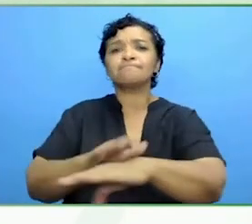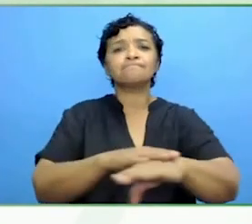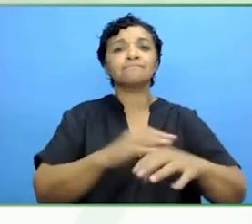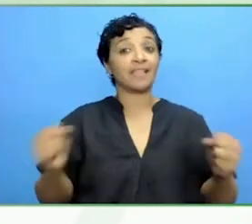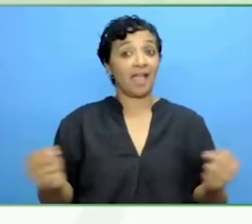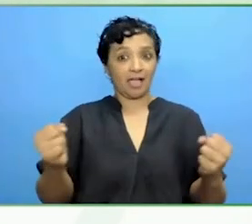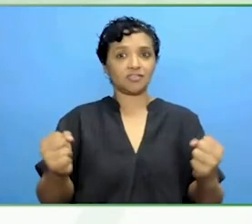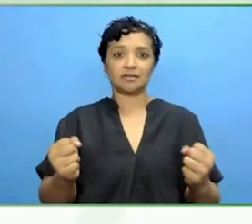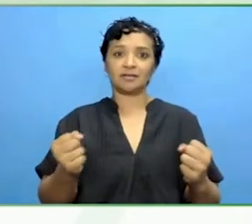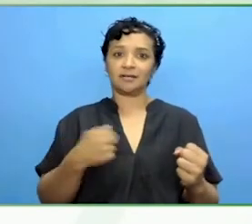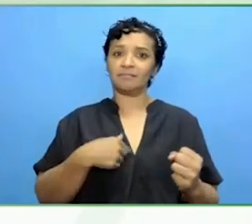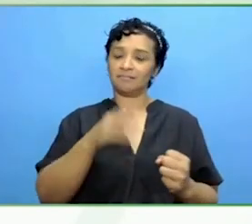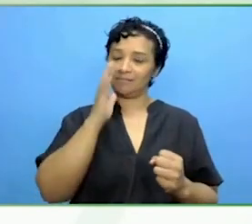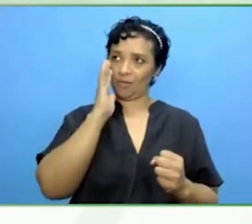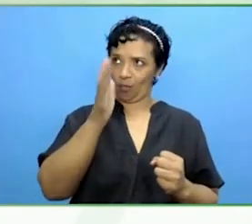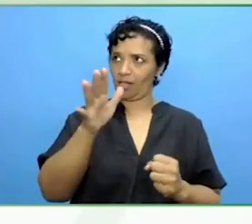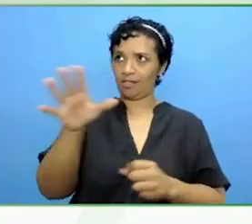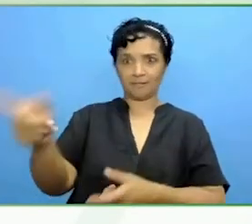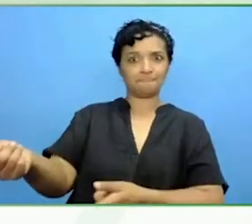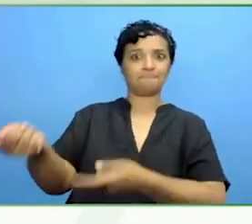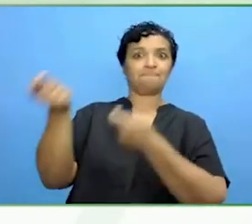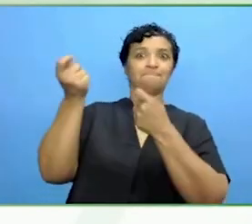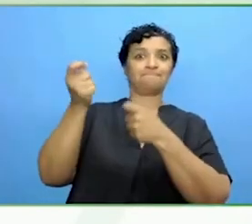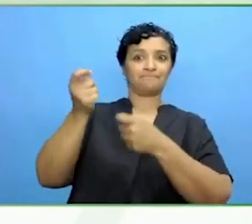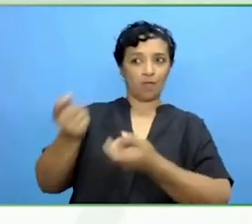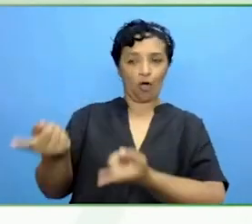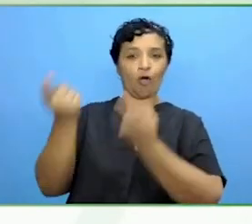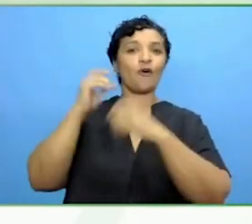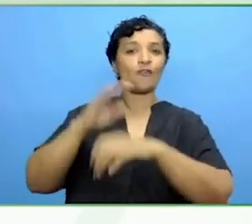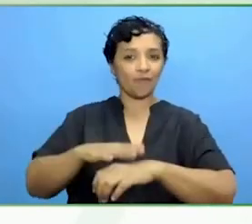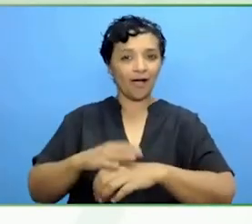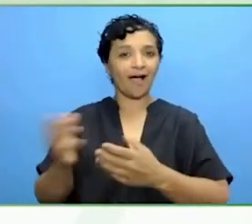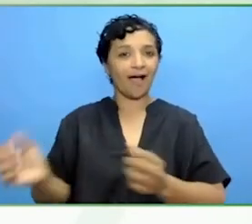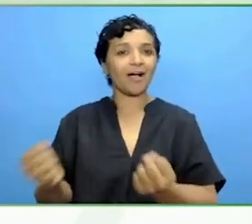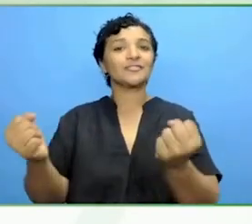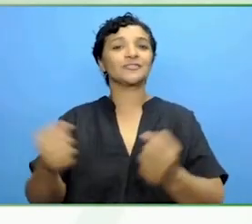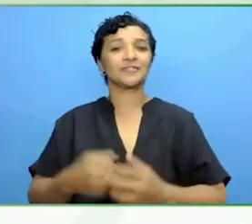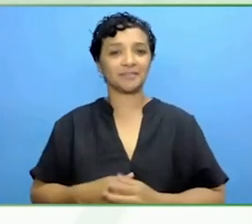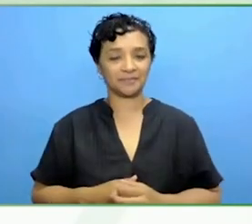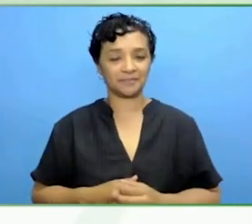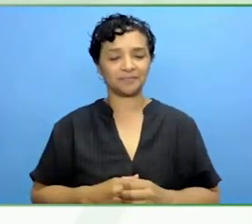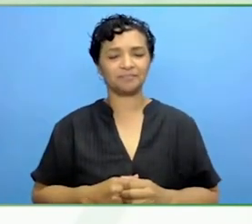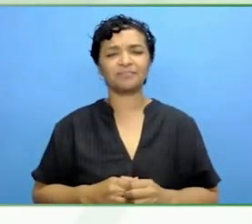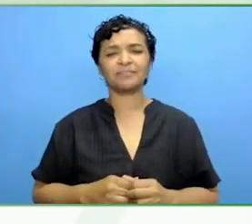will give you some feedback on it, find the one thing. This is a journey.